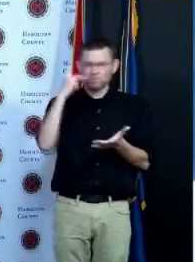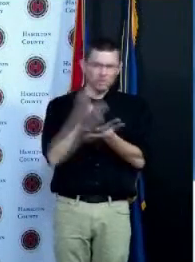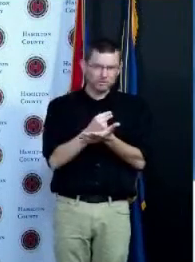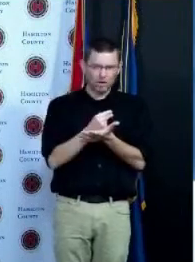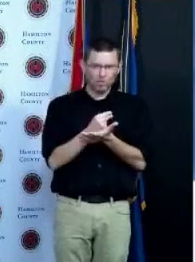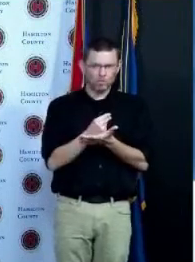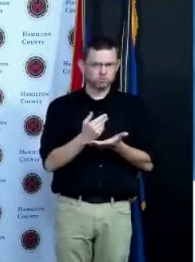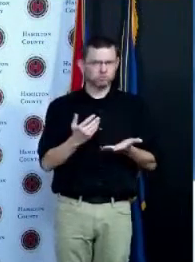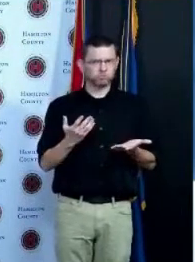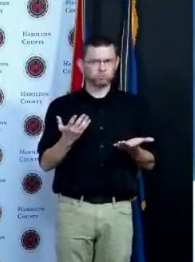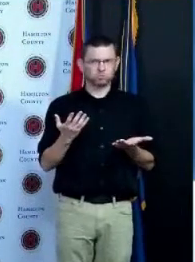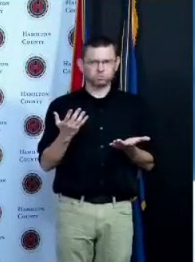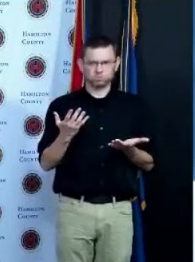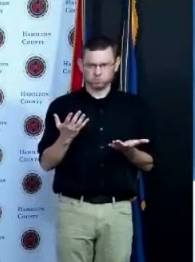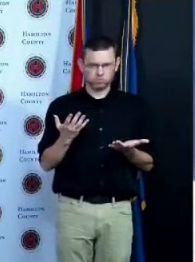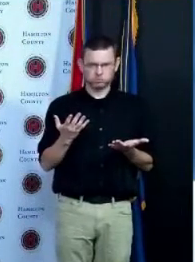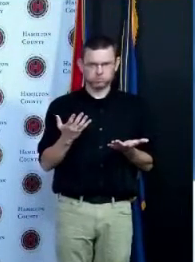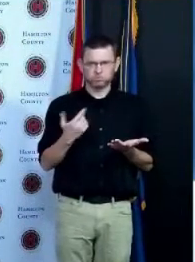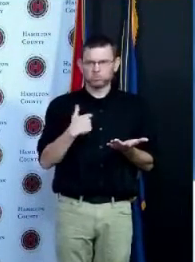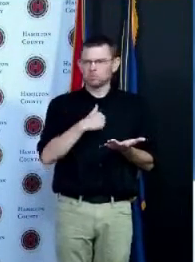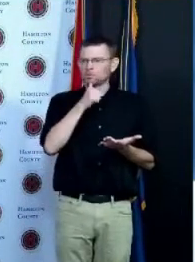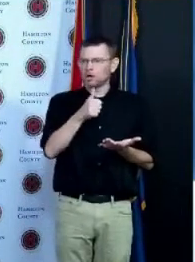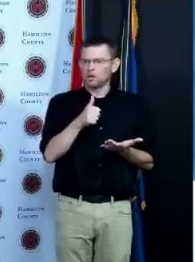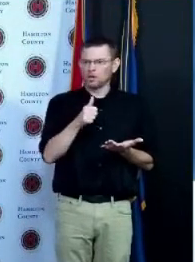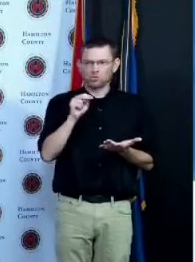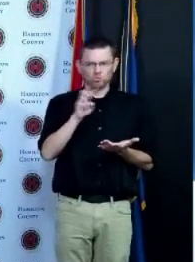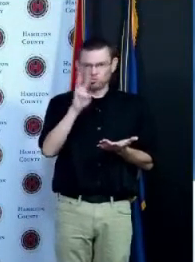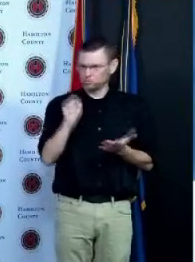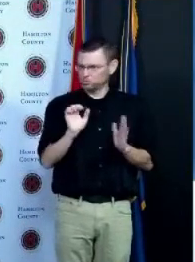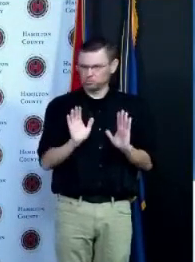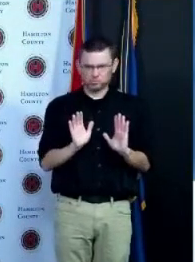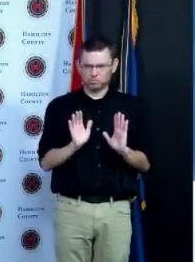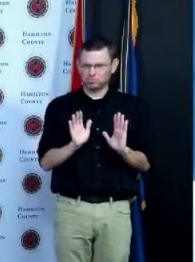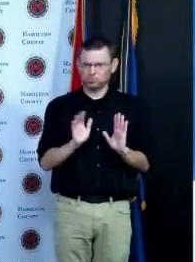Enquirer we're not television we have different opinions expressed by different individuals